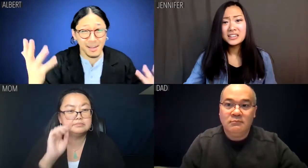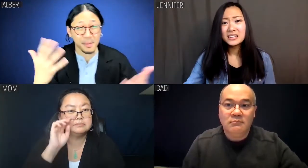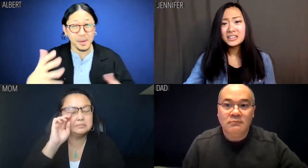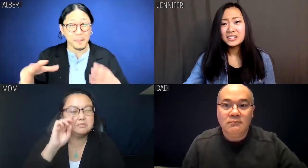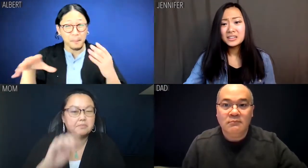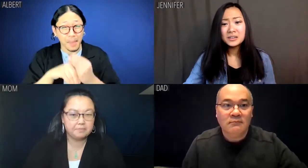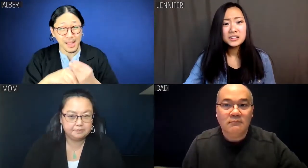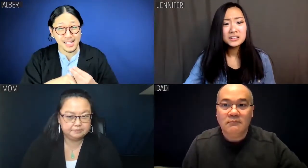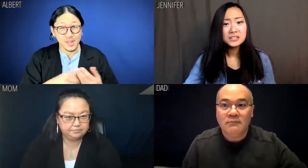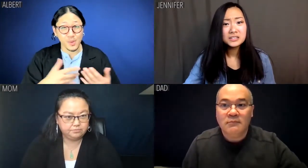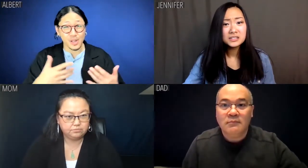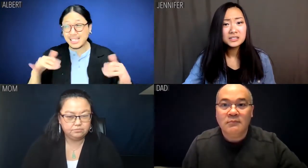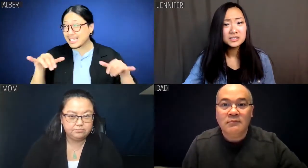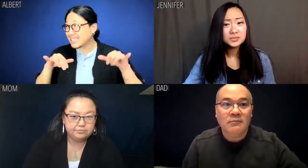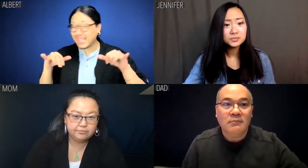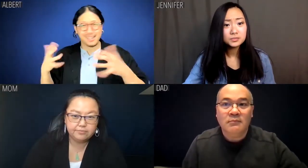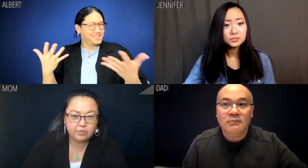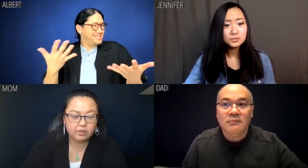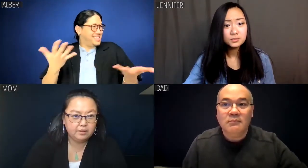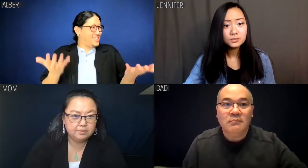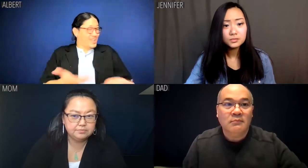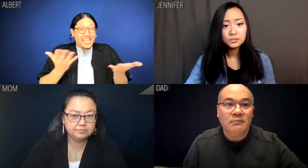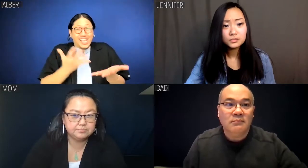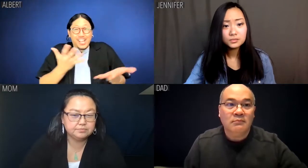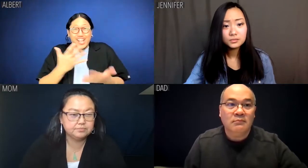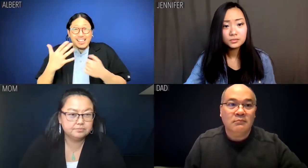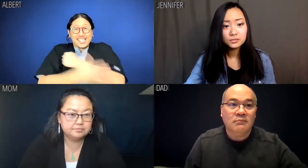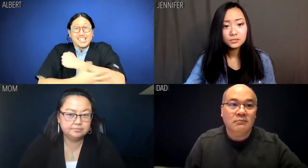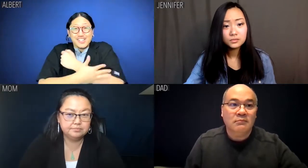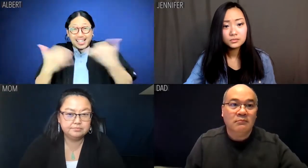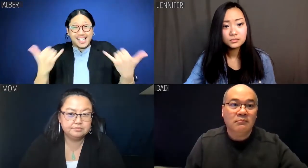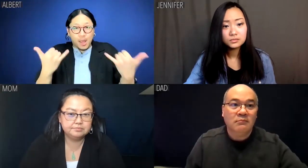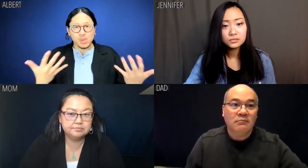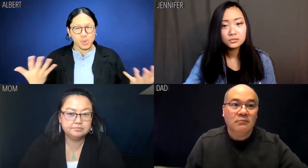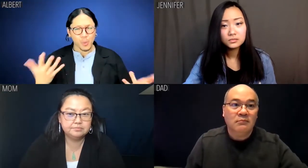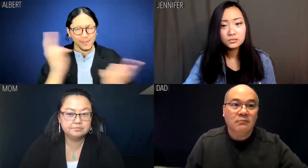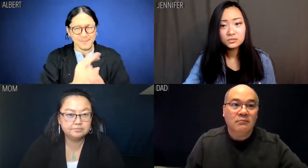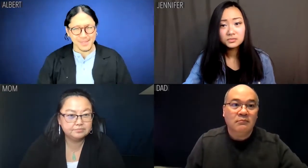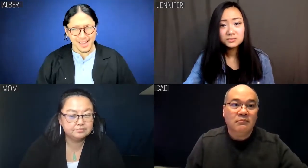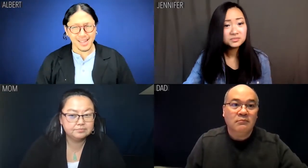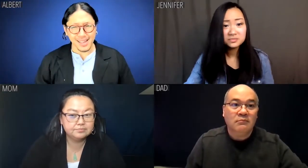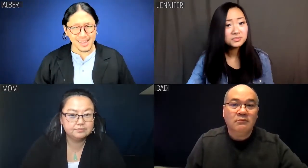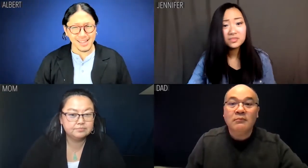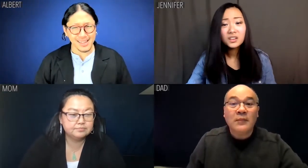Albert: Plus like we're on the same continent now, what the fuck?